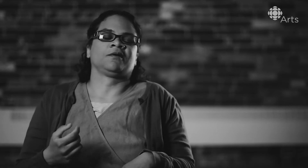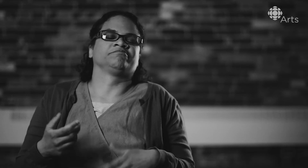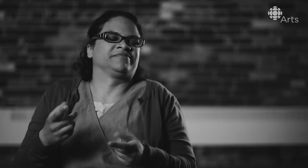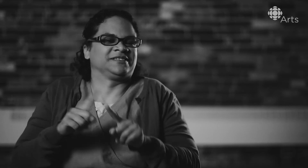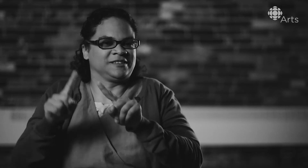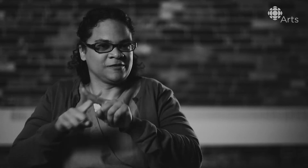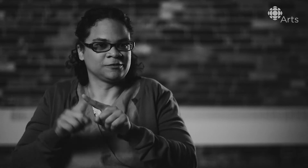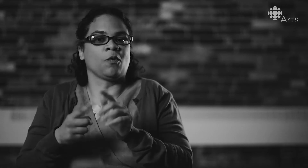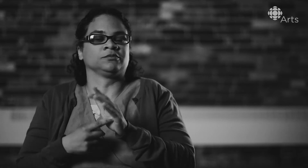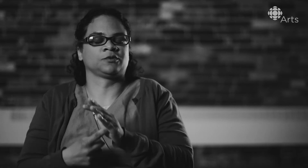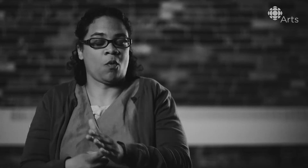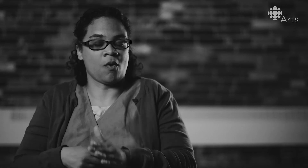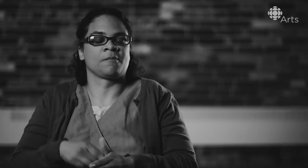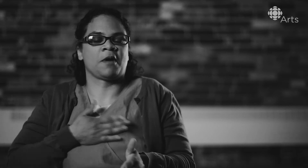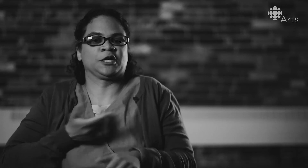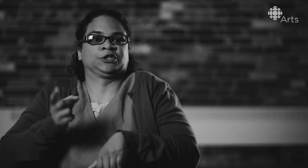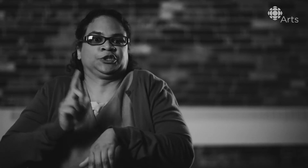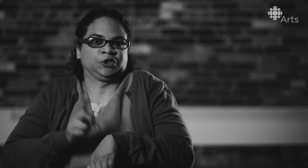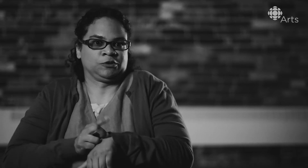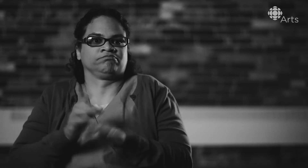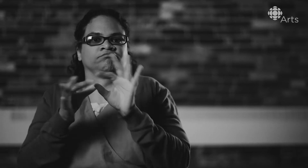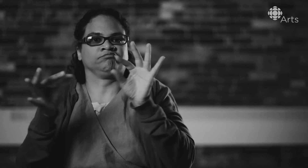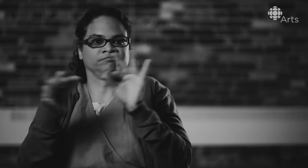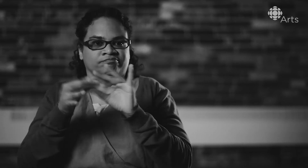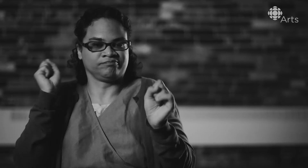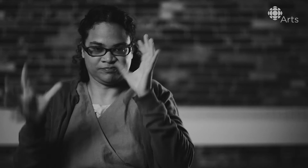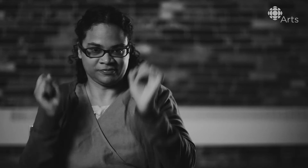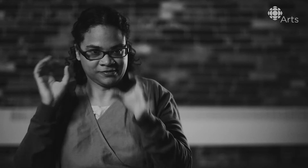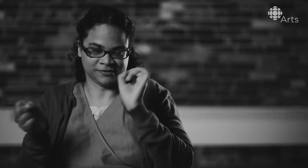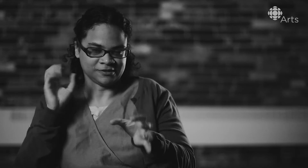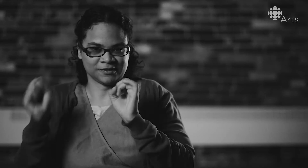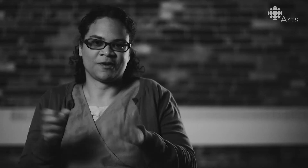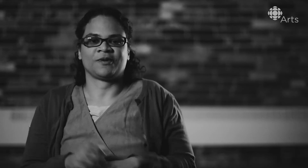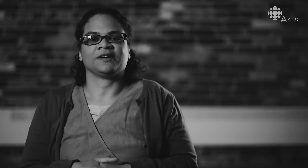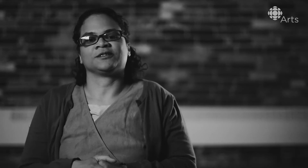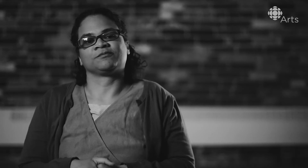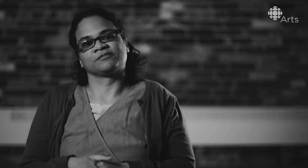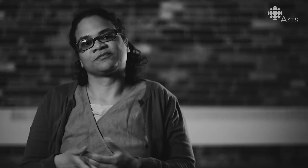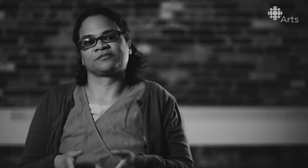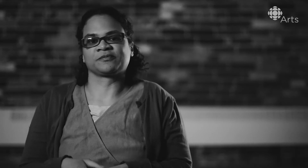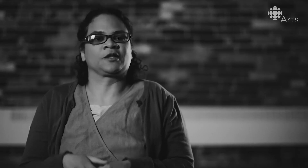A cue might be just a, you know, a tap on someone's leg, or a certain gesture that lets us know that now it's your turn, and that sort of thing.